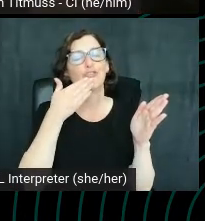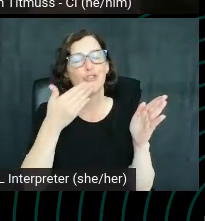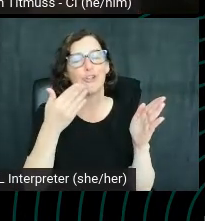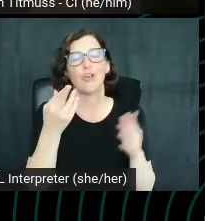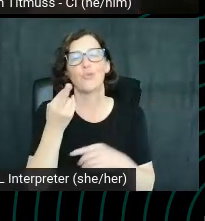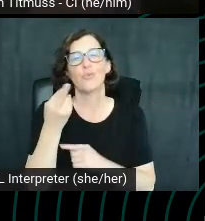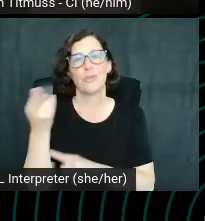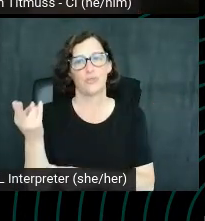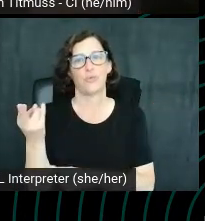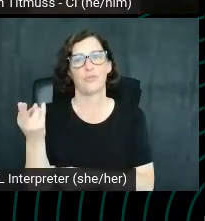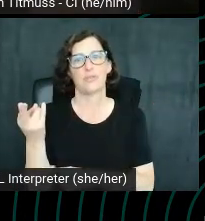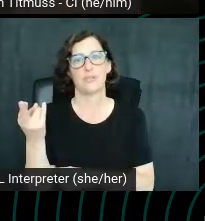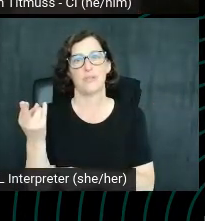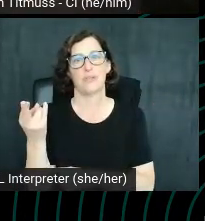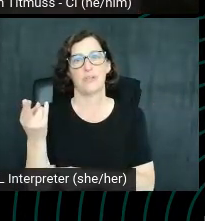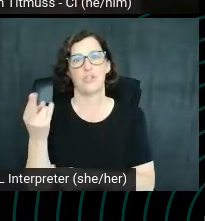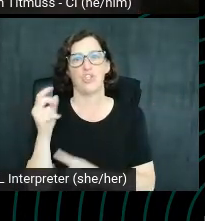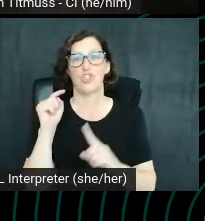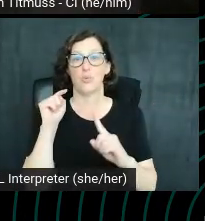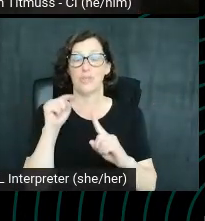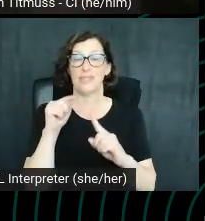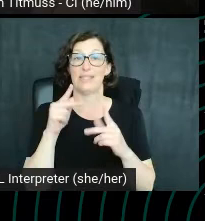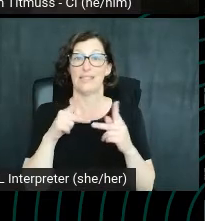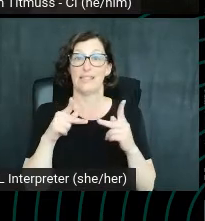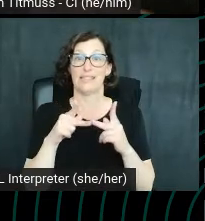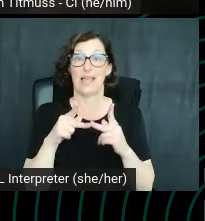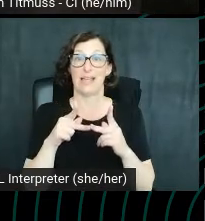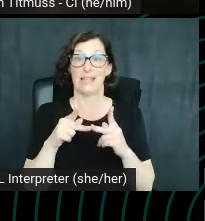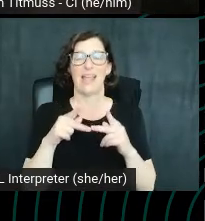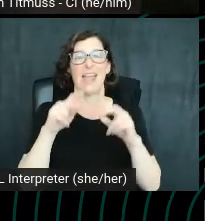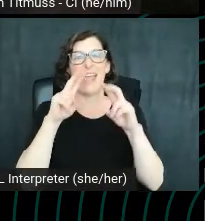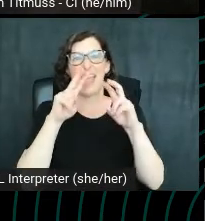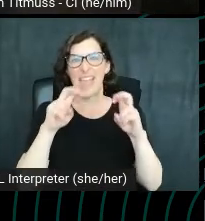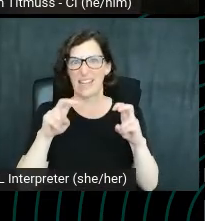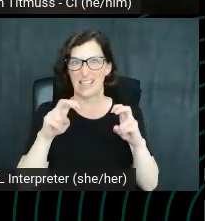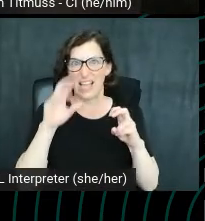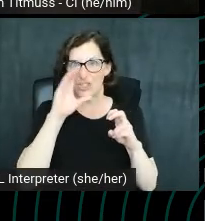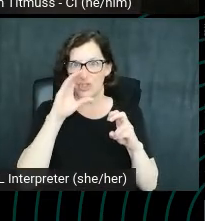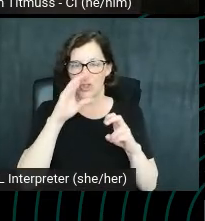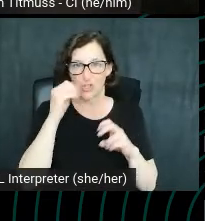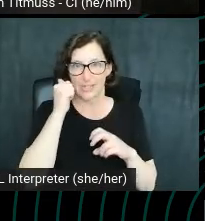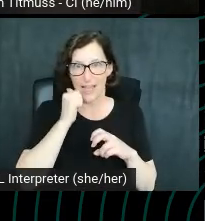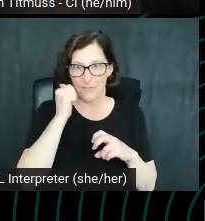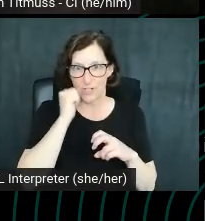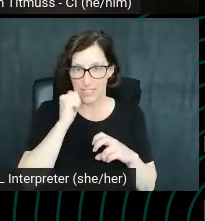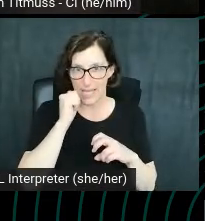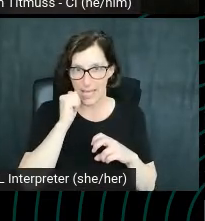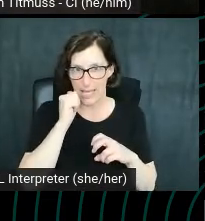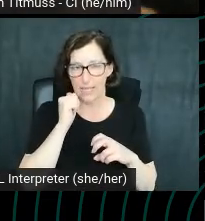So, with this site, it only allows you a small number of searches every day, unless you shell out for the full version, but it allows